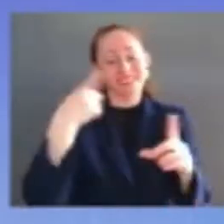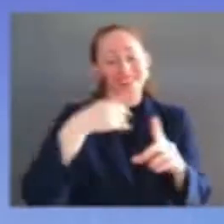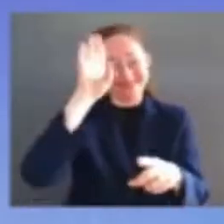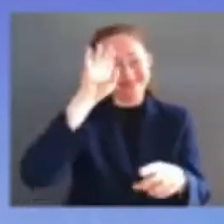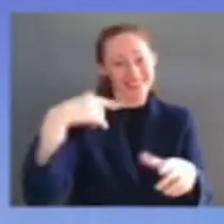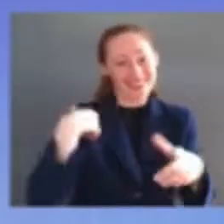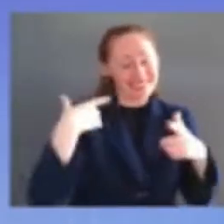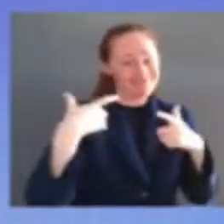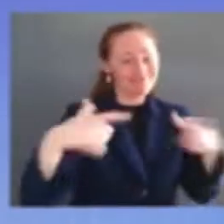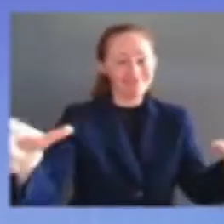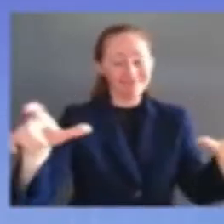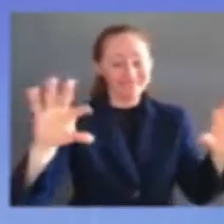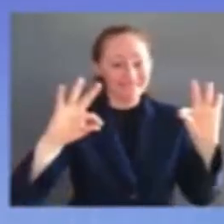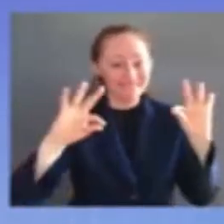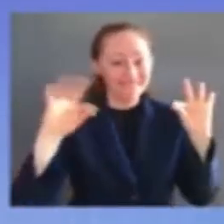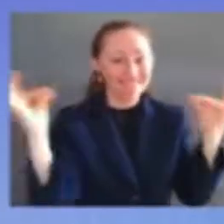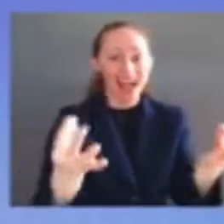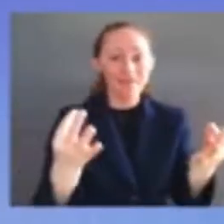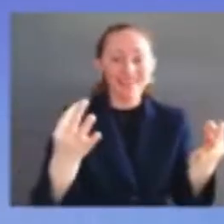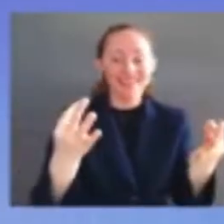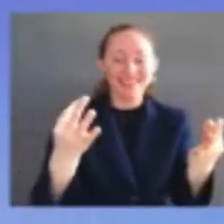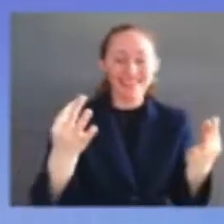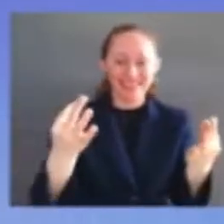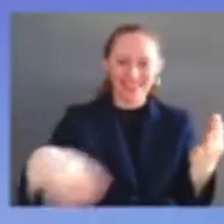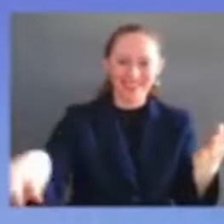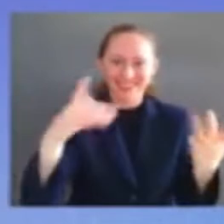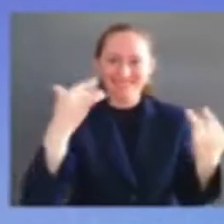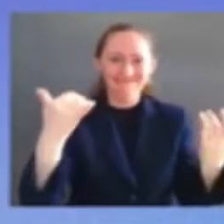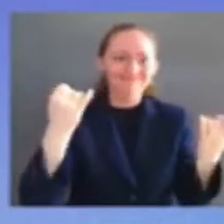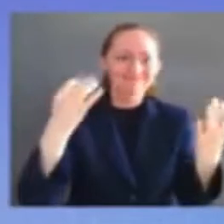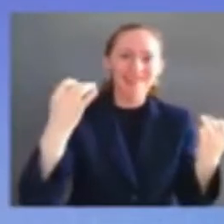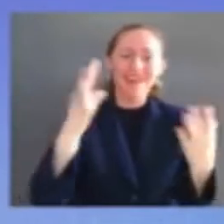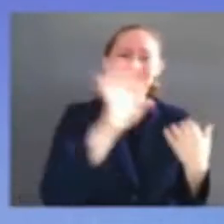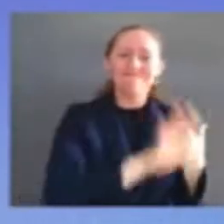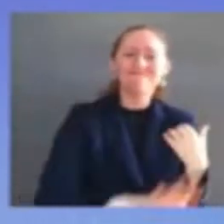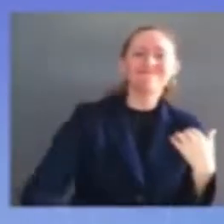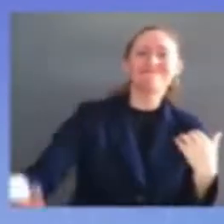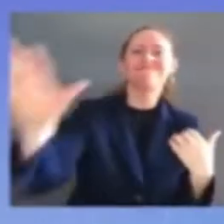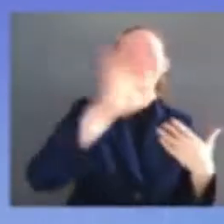the world thank you for supporting me i hope to be able to connect with you personally in